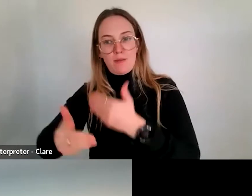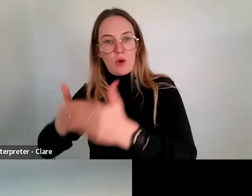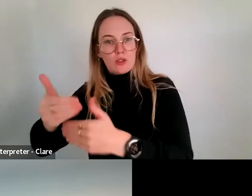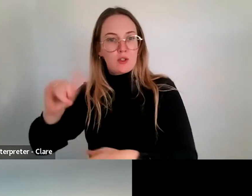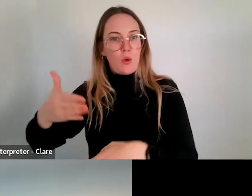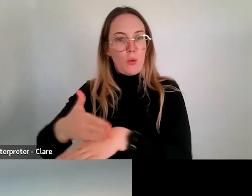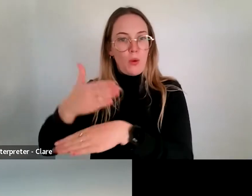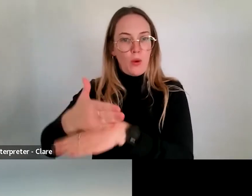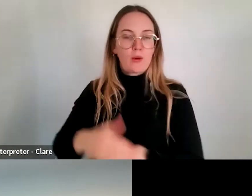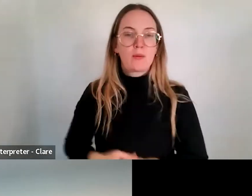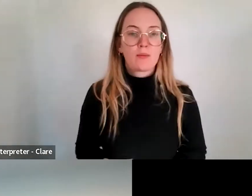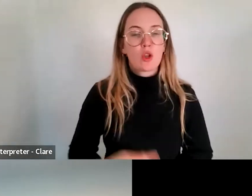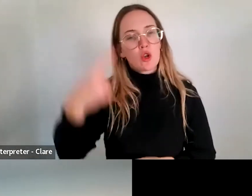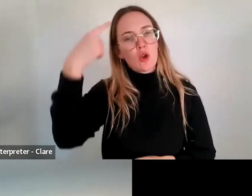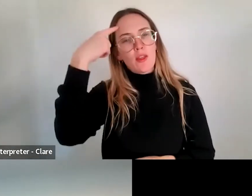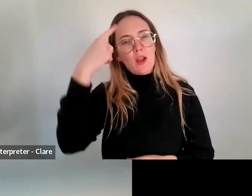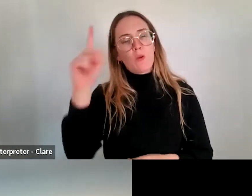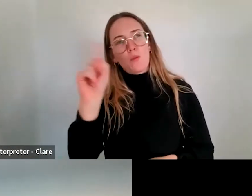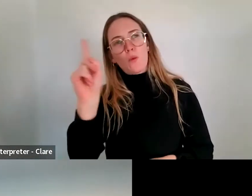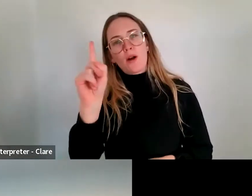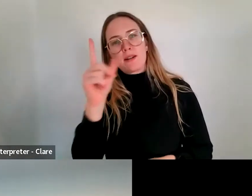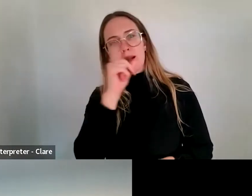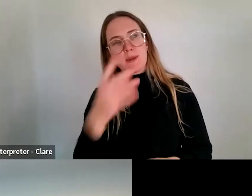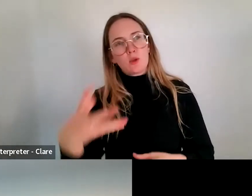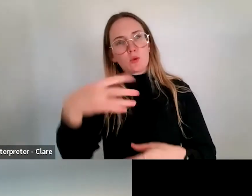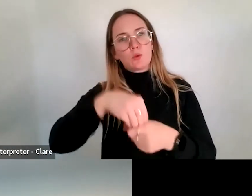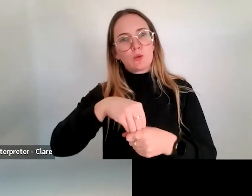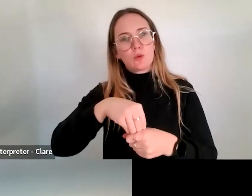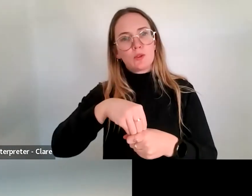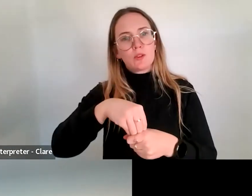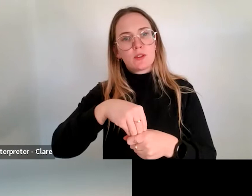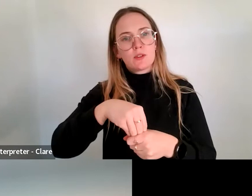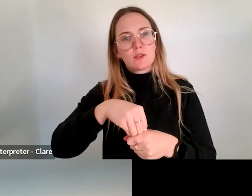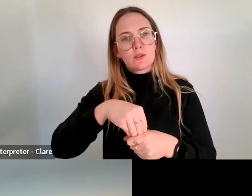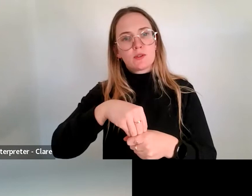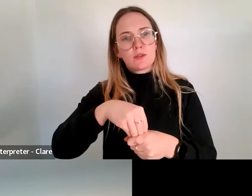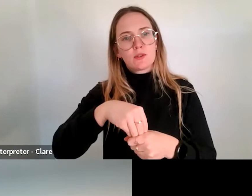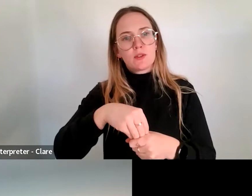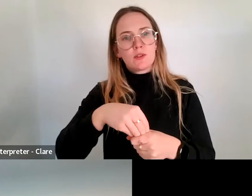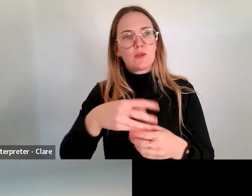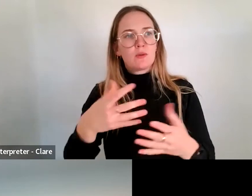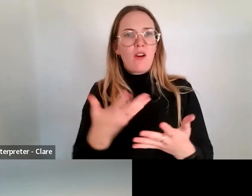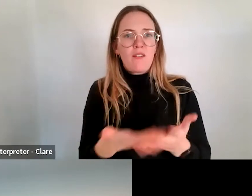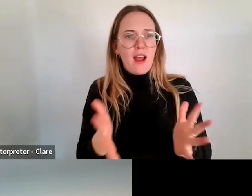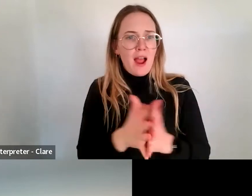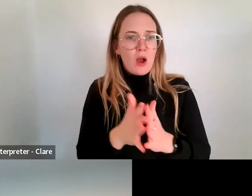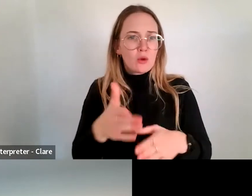those different intersections of the different ways that you work and the different elements of your artistic